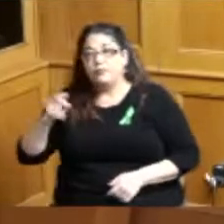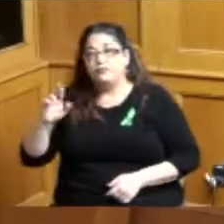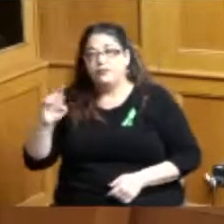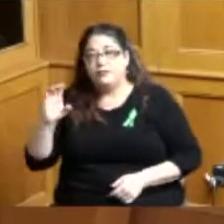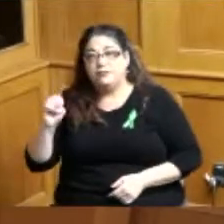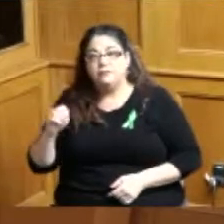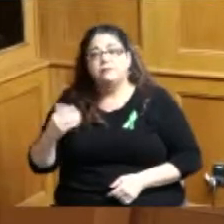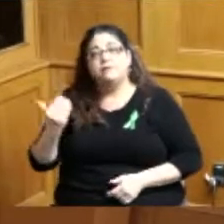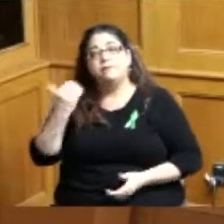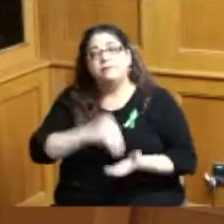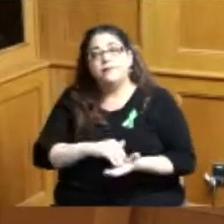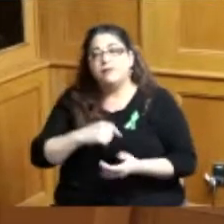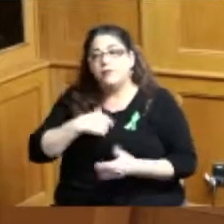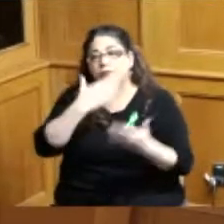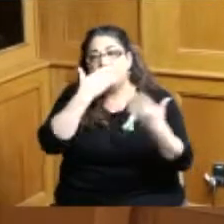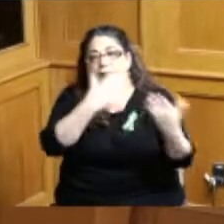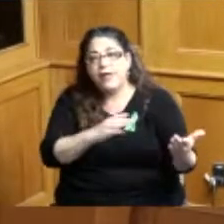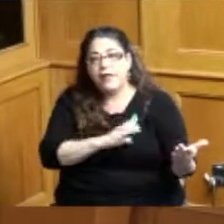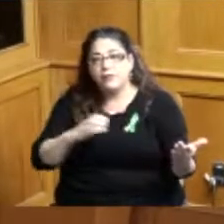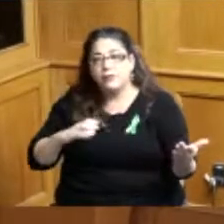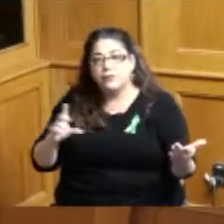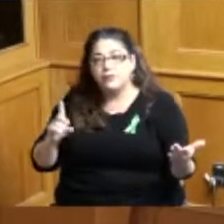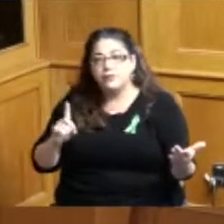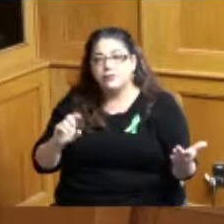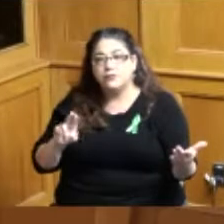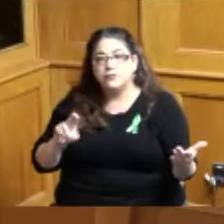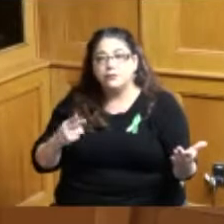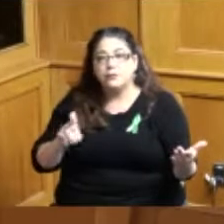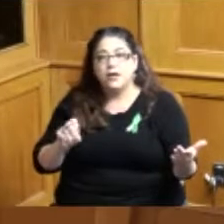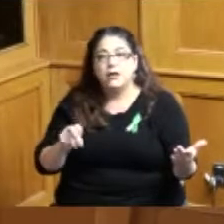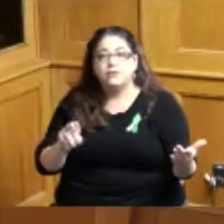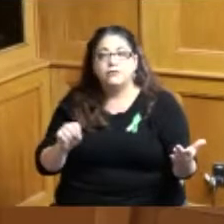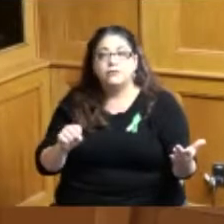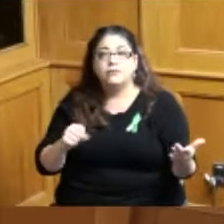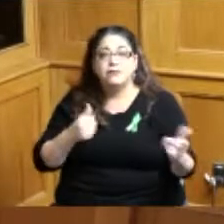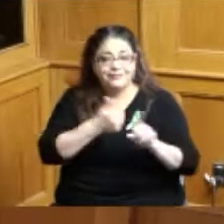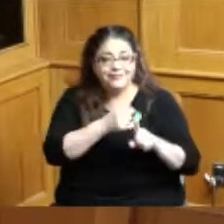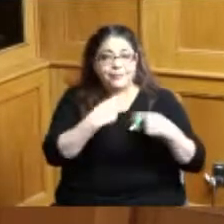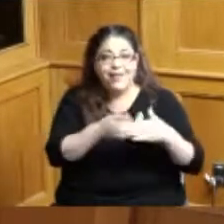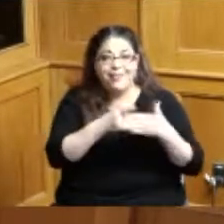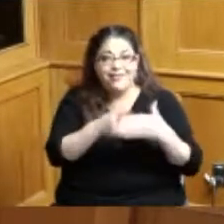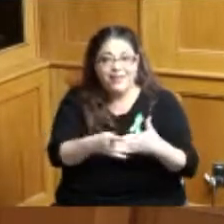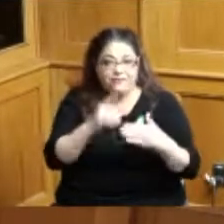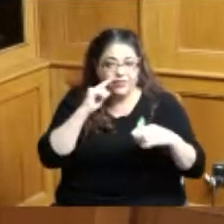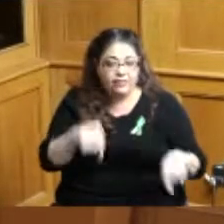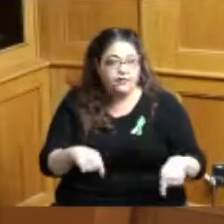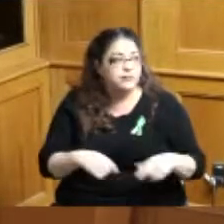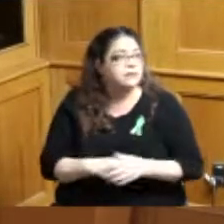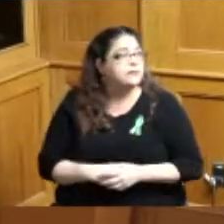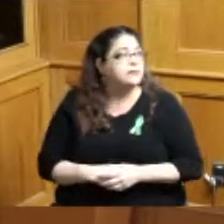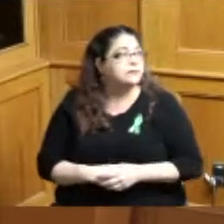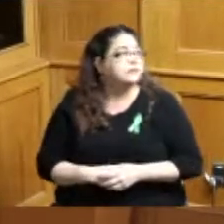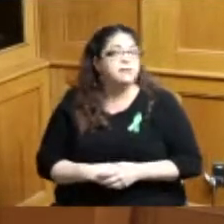thank Commissioner Driehaus has been the lead on this effort it's it hasn't been easy to put all